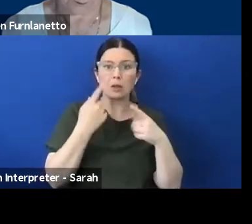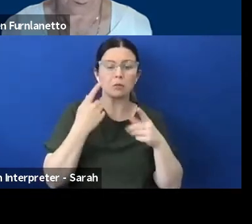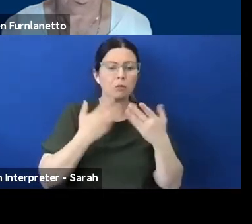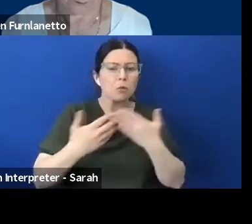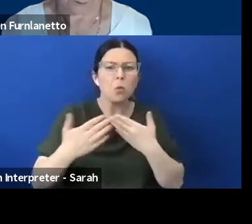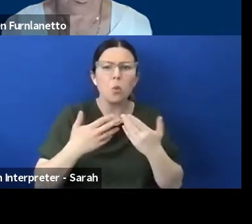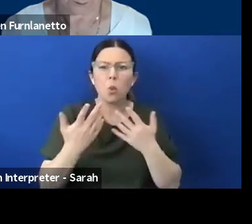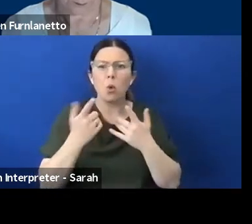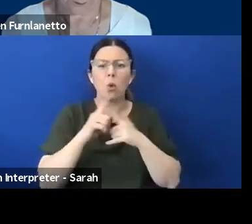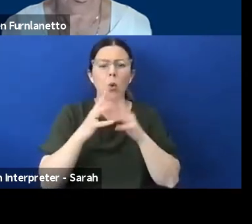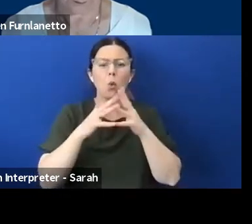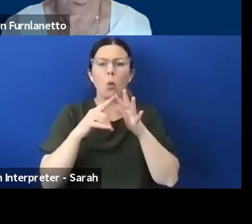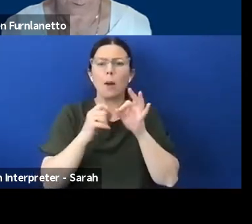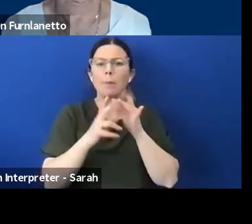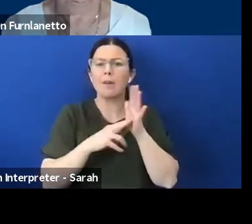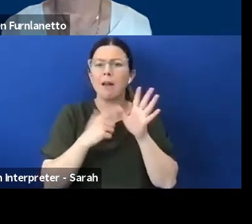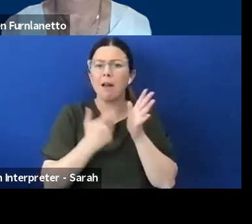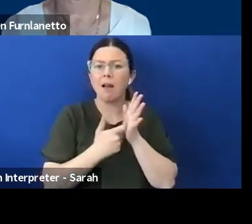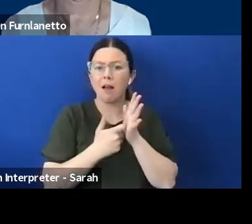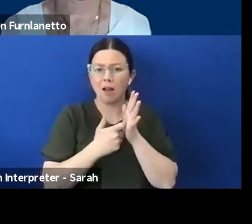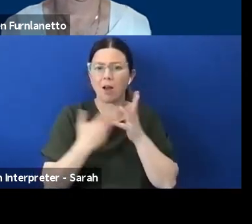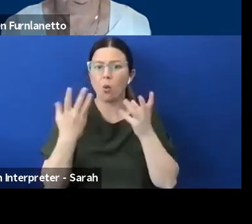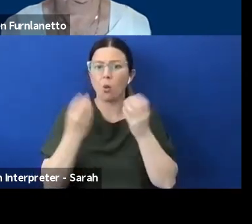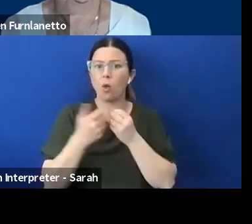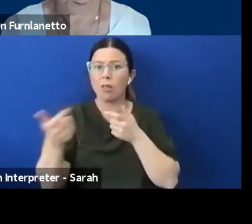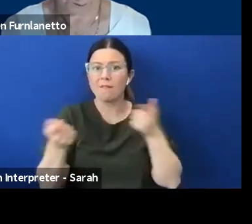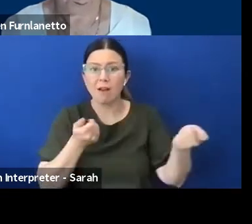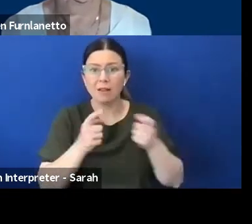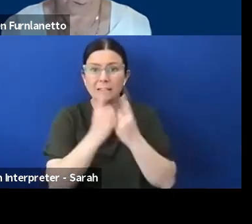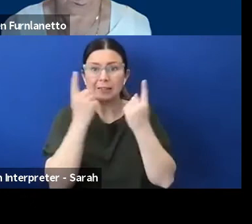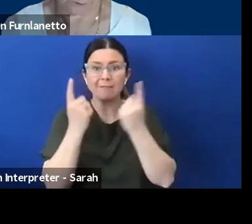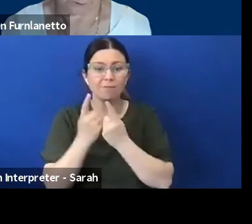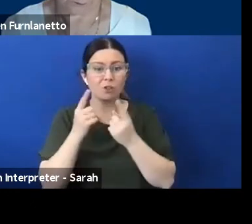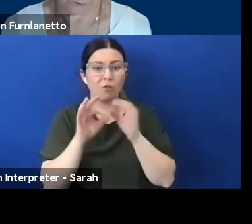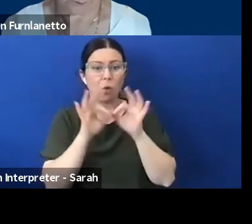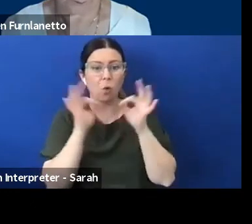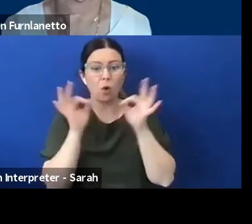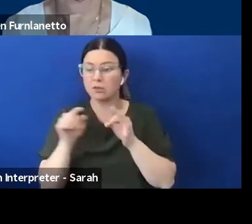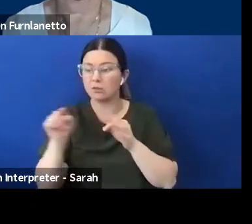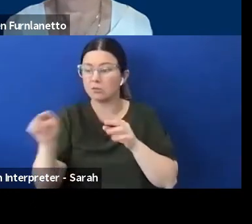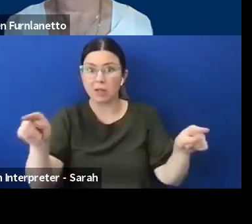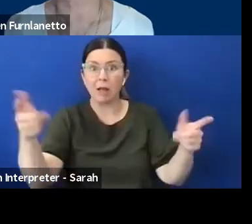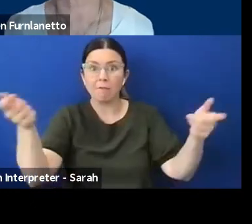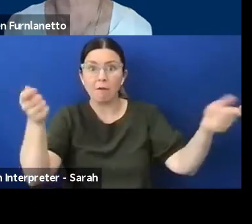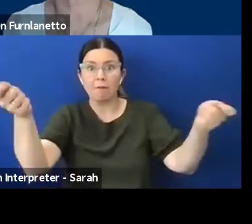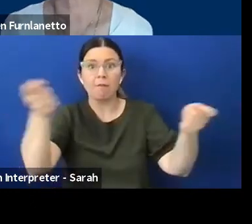those different organisations, inviting their members to talk about what could go wrong and